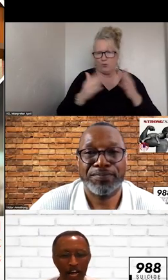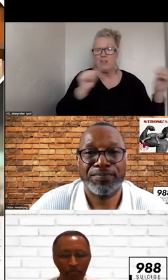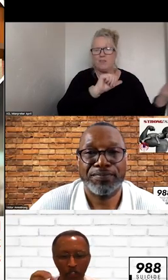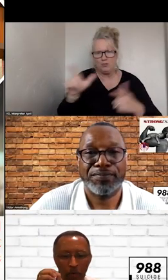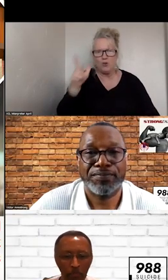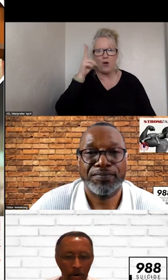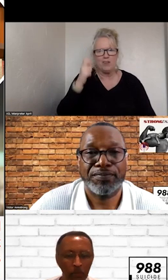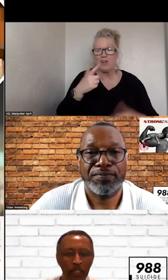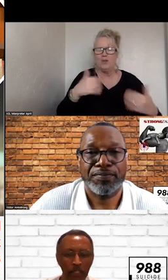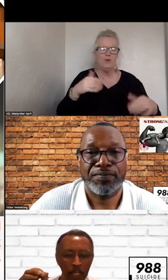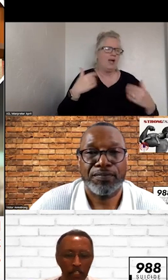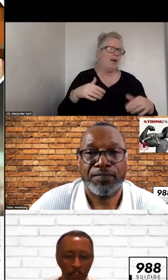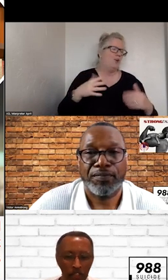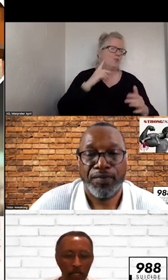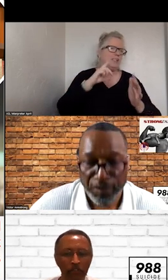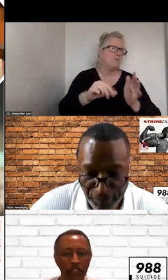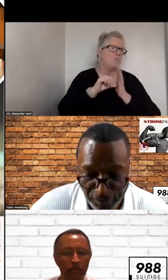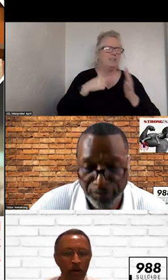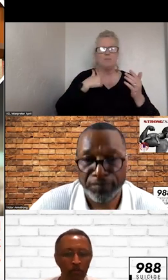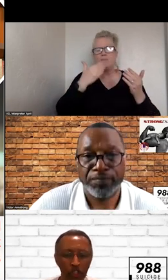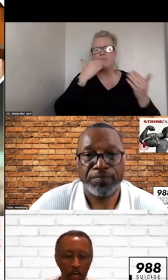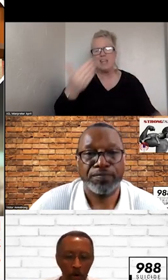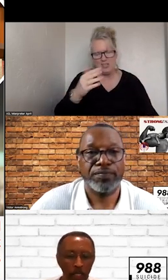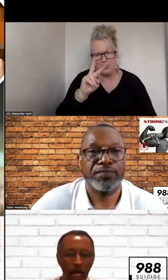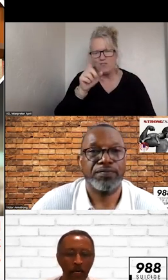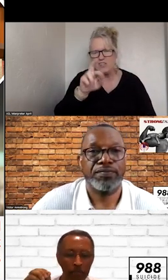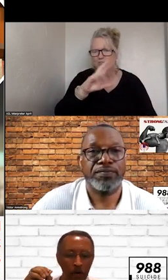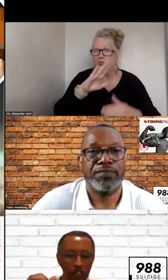I AM SO IMPRESSED. THANK YOU FOR SHARING THAT